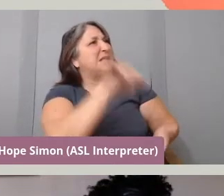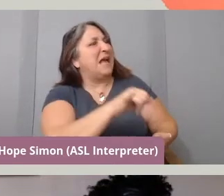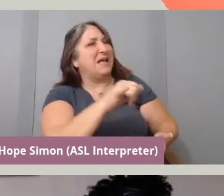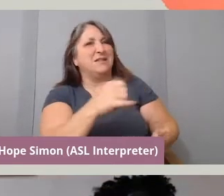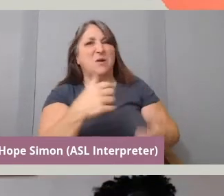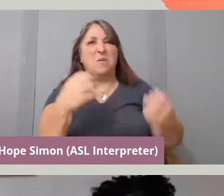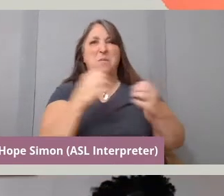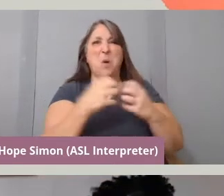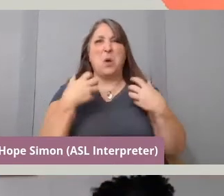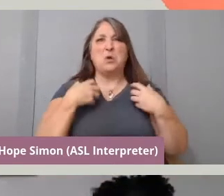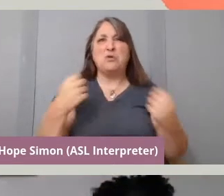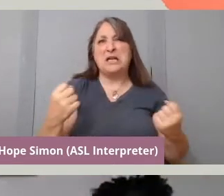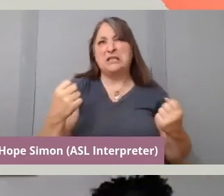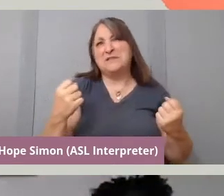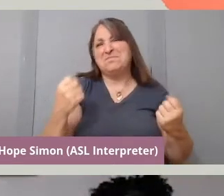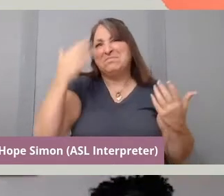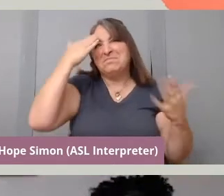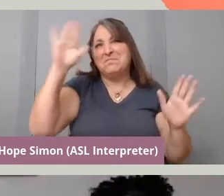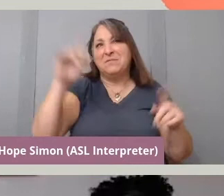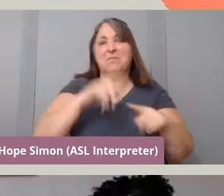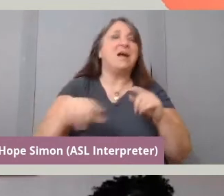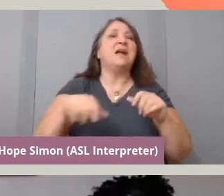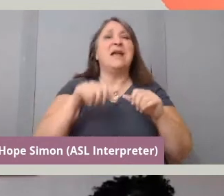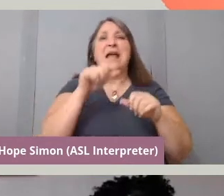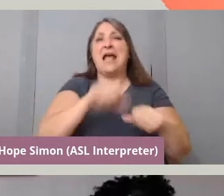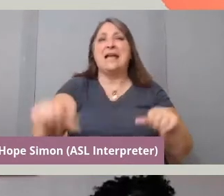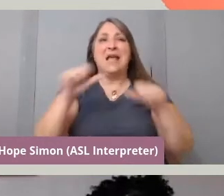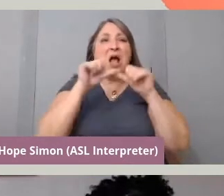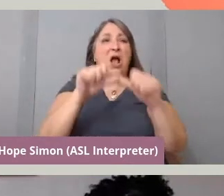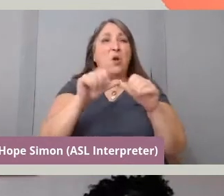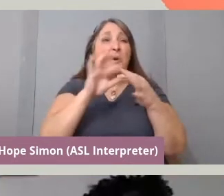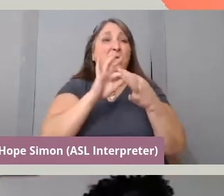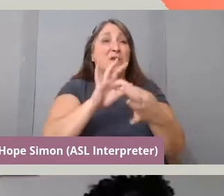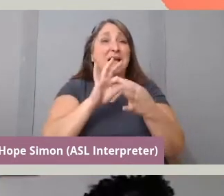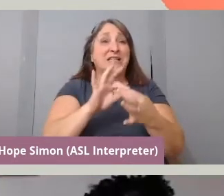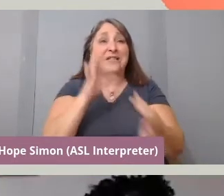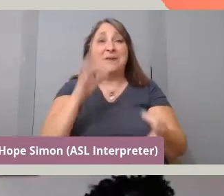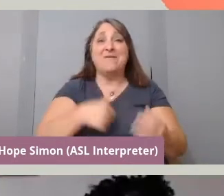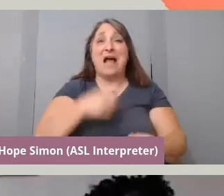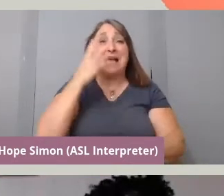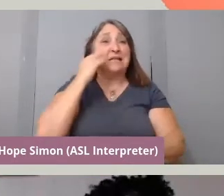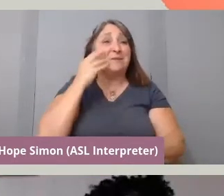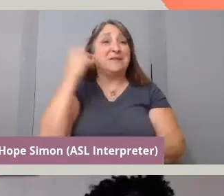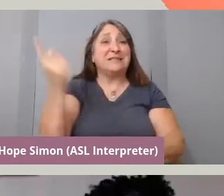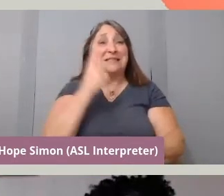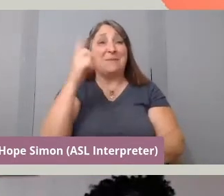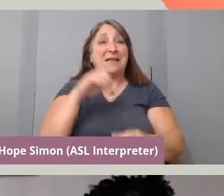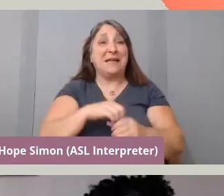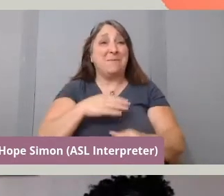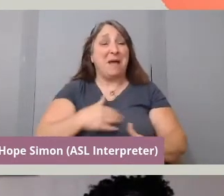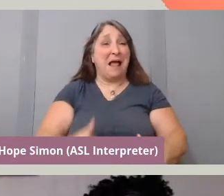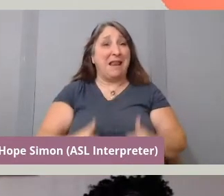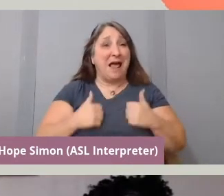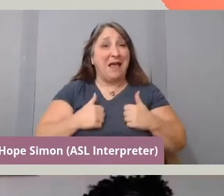so much as, as any ongoing relationship goes. If I experienced something in my life I recognize that honestly,